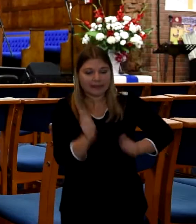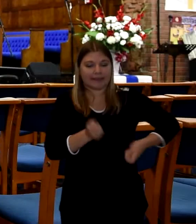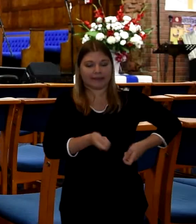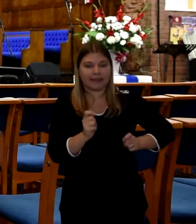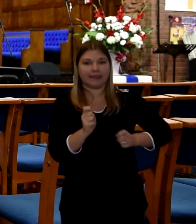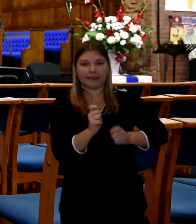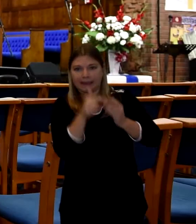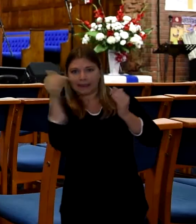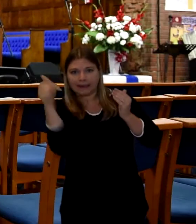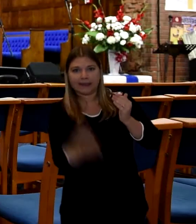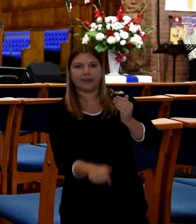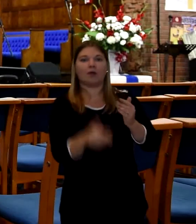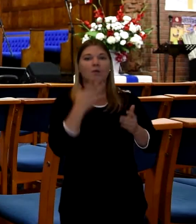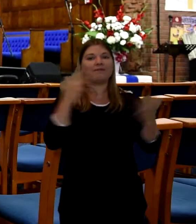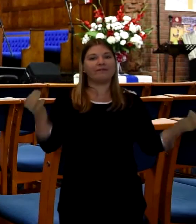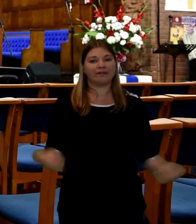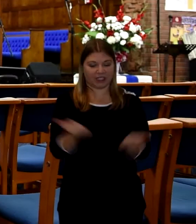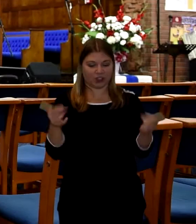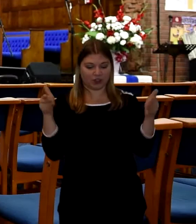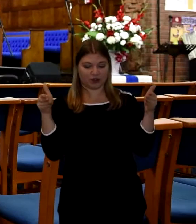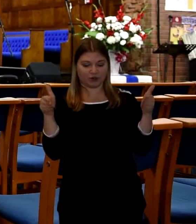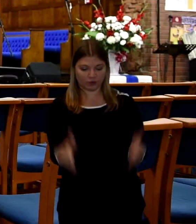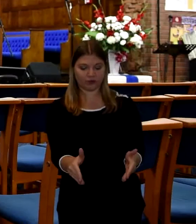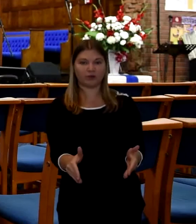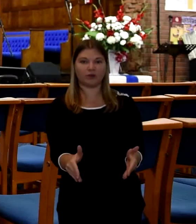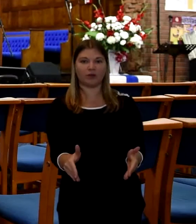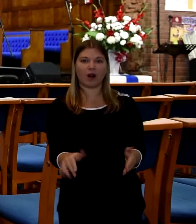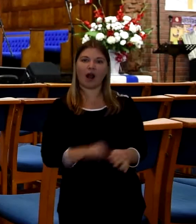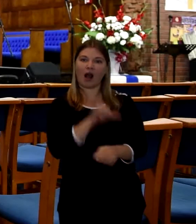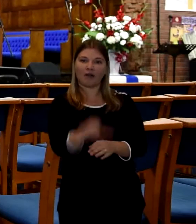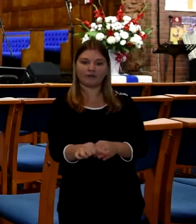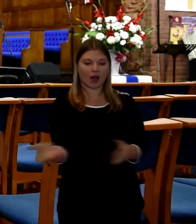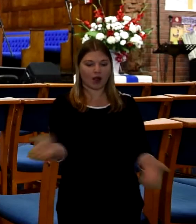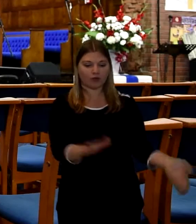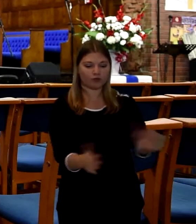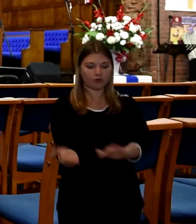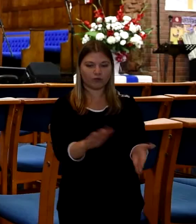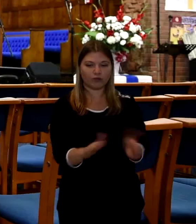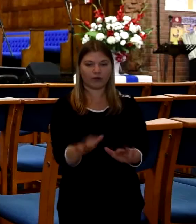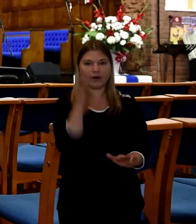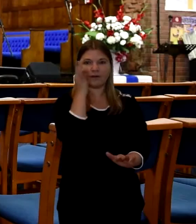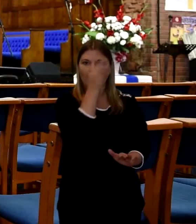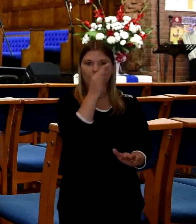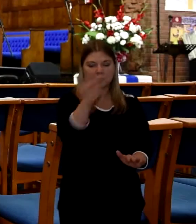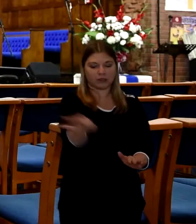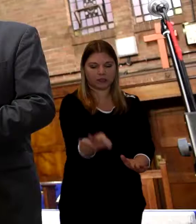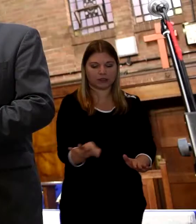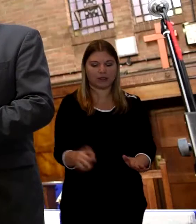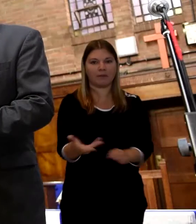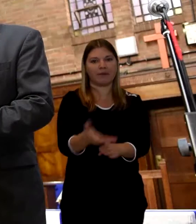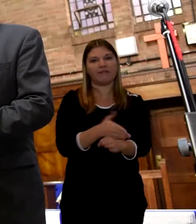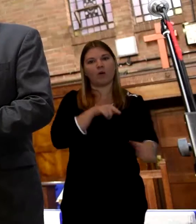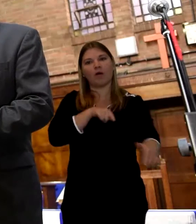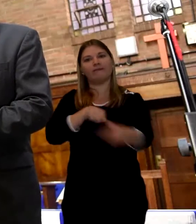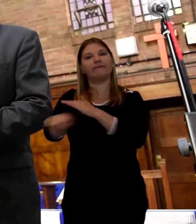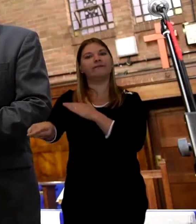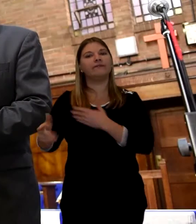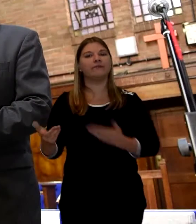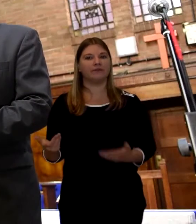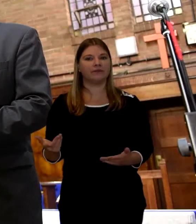fully covered and the flowers are on the grave before we actually depart from the cemetery. And what I say with funerals is that they're